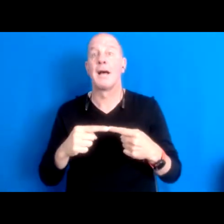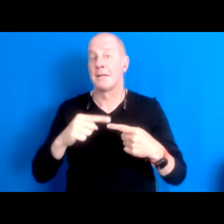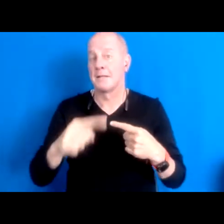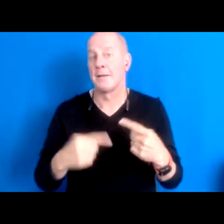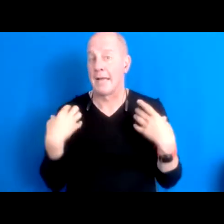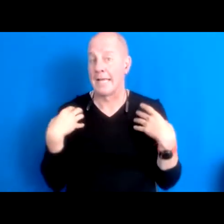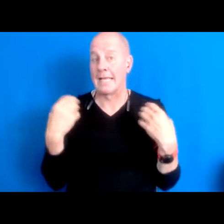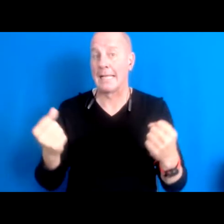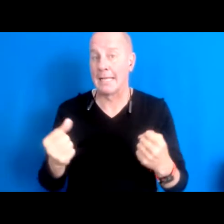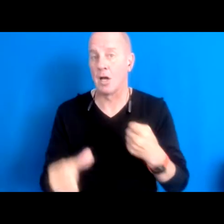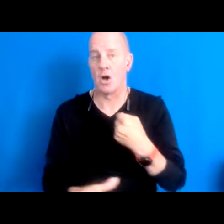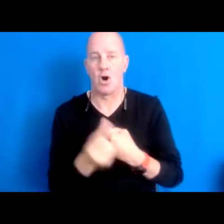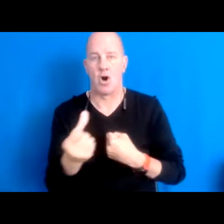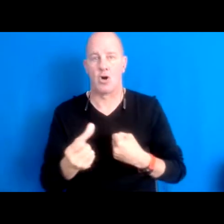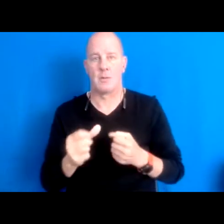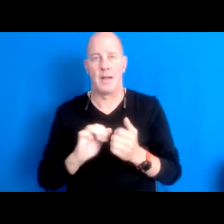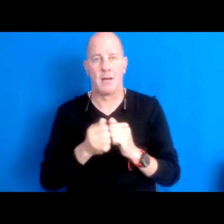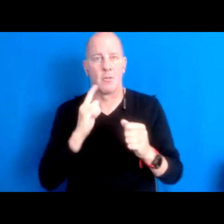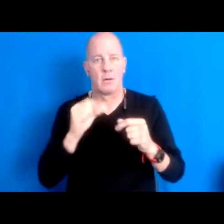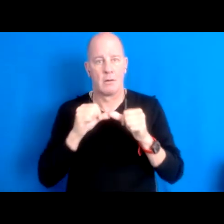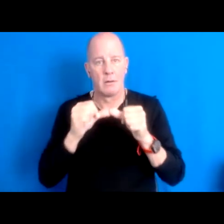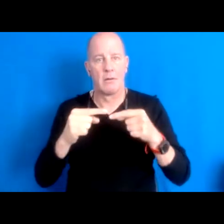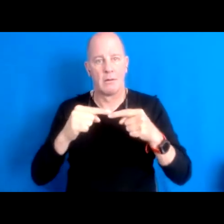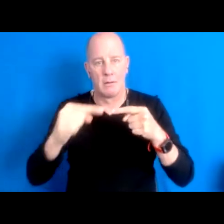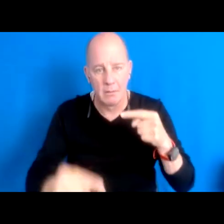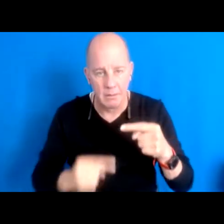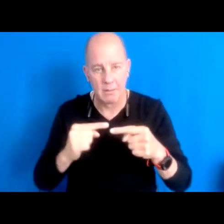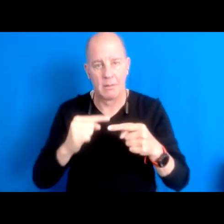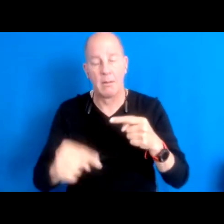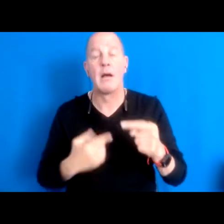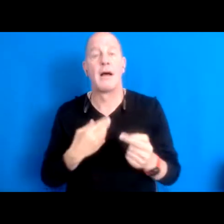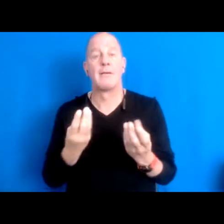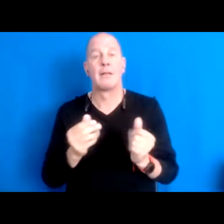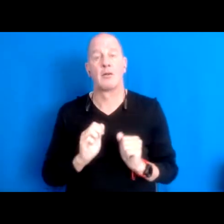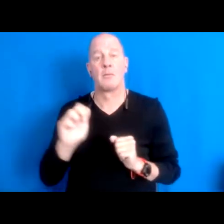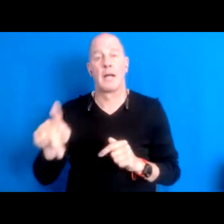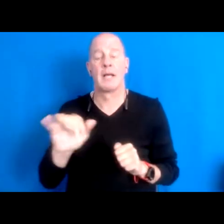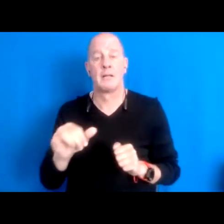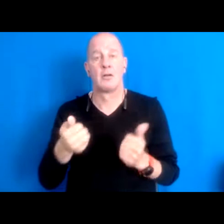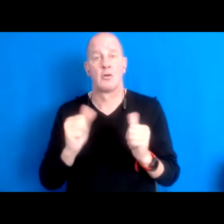together and retrain the land is what begins to balance that and in this work and our work here.